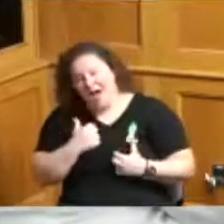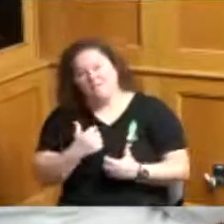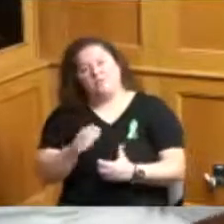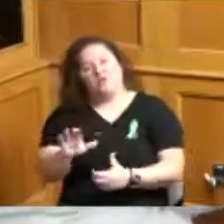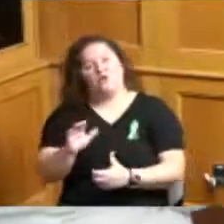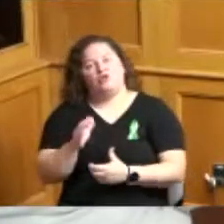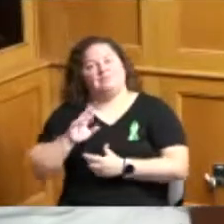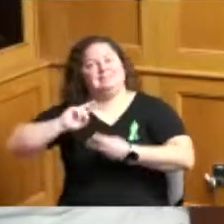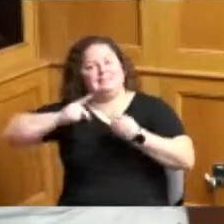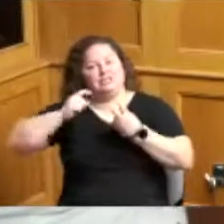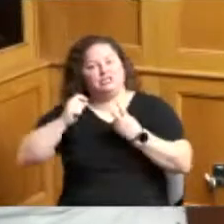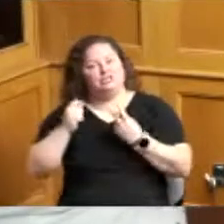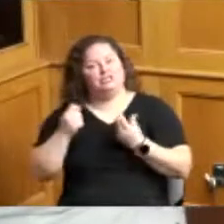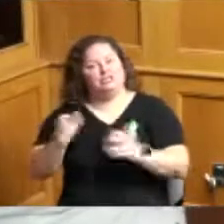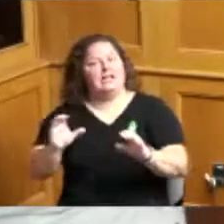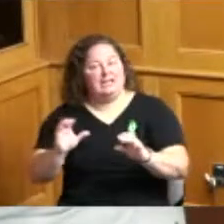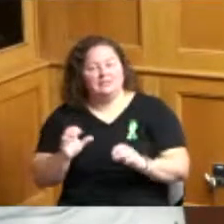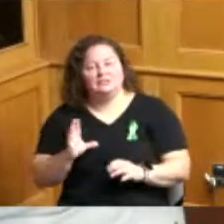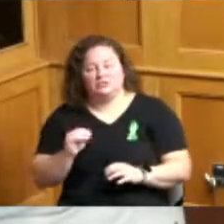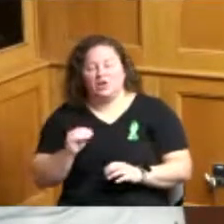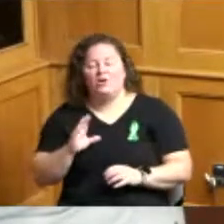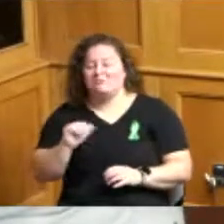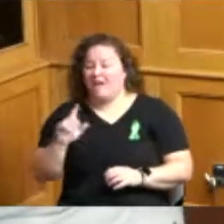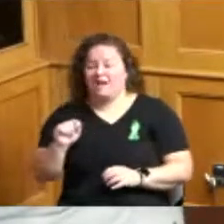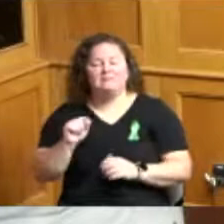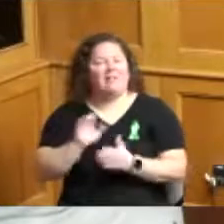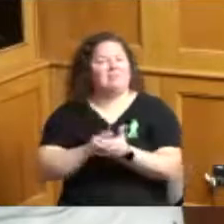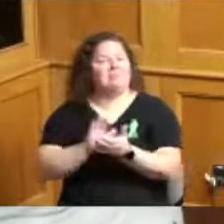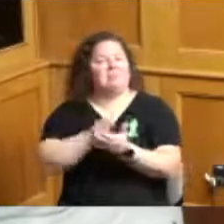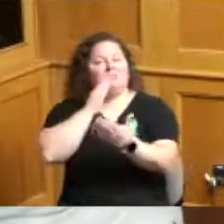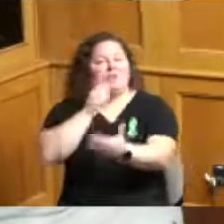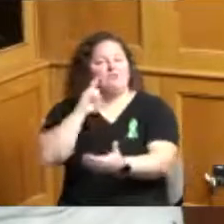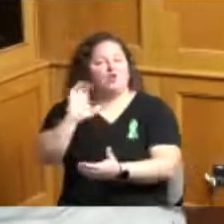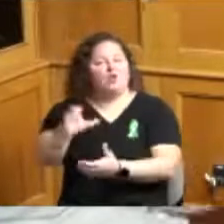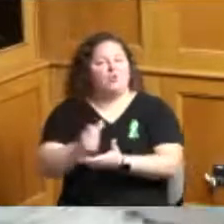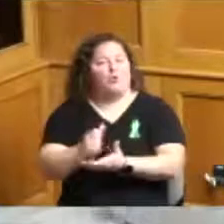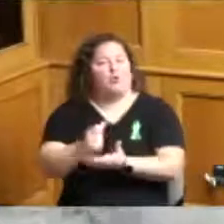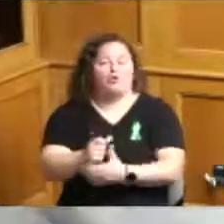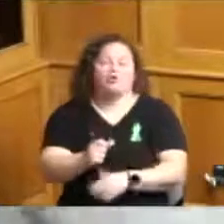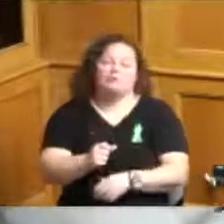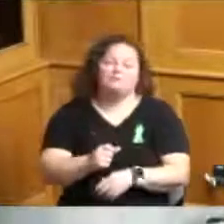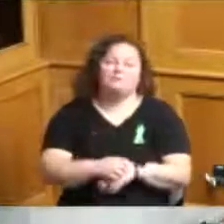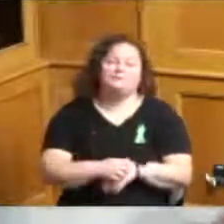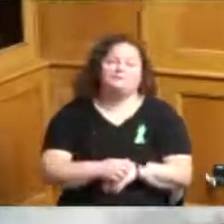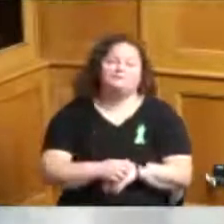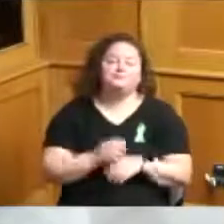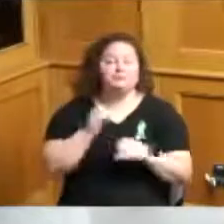so we want to thank you for your work and then last but not least as we're seeing these things